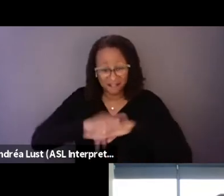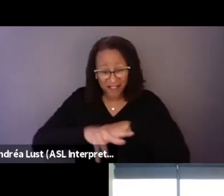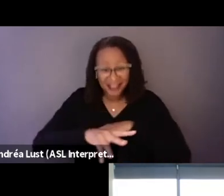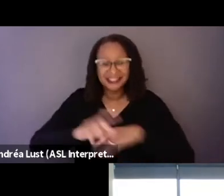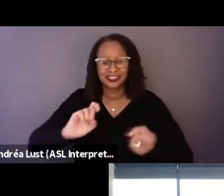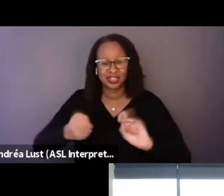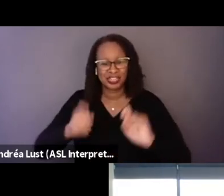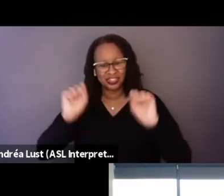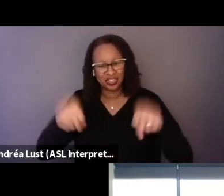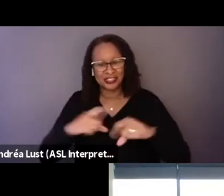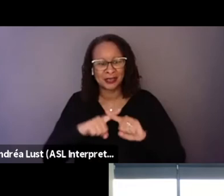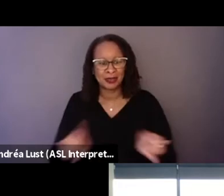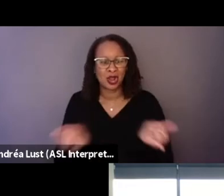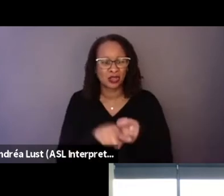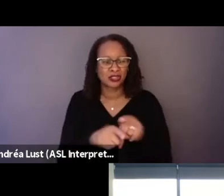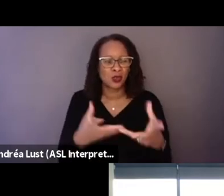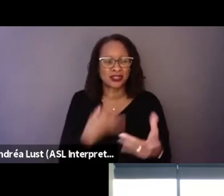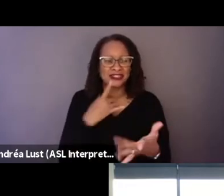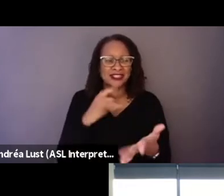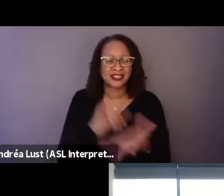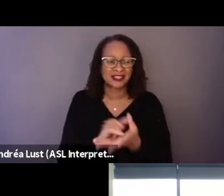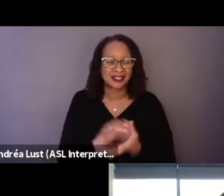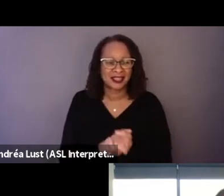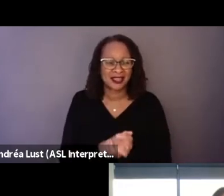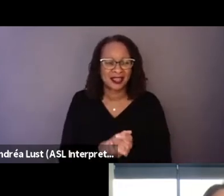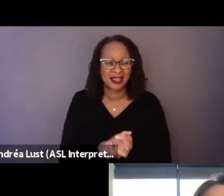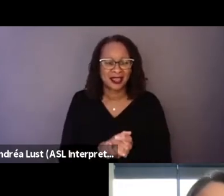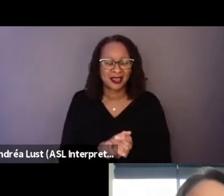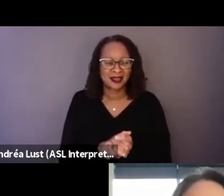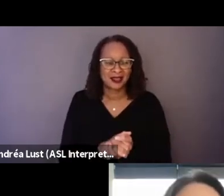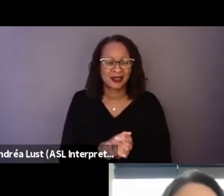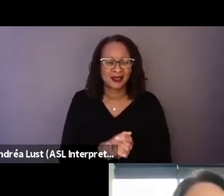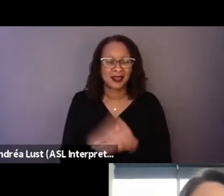But I also wanted to say that, and we were having this conversation,